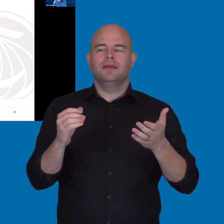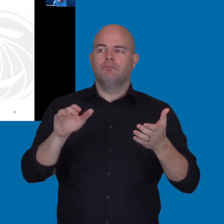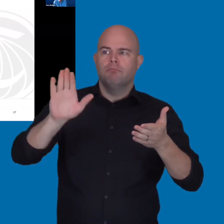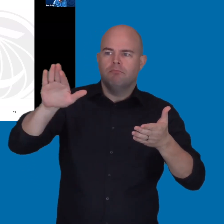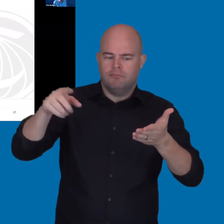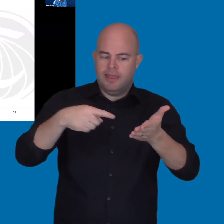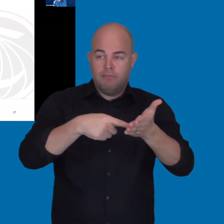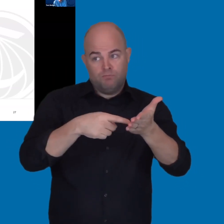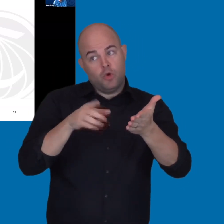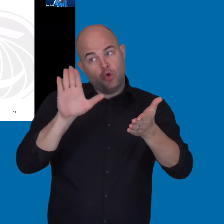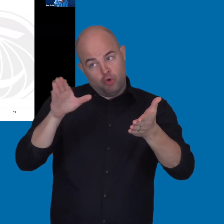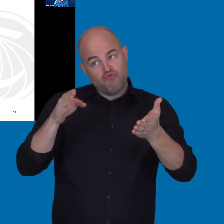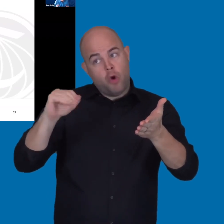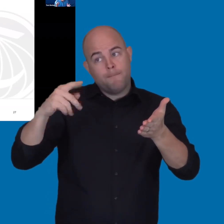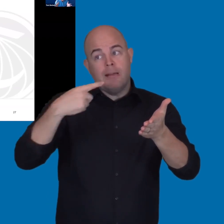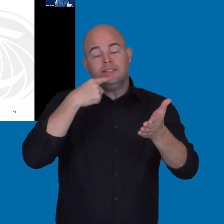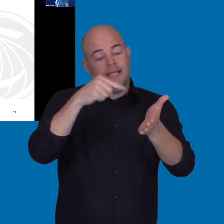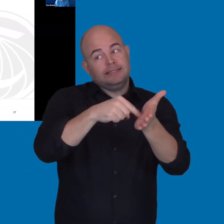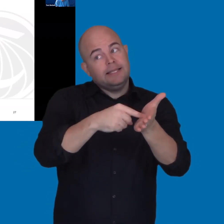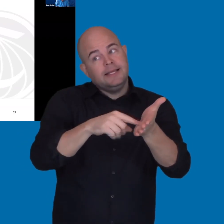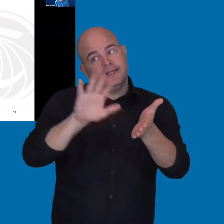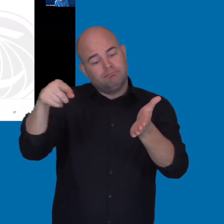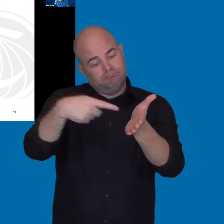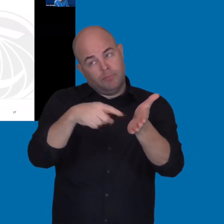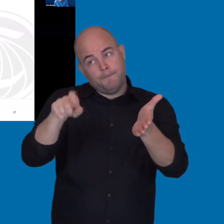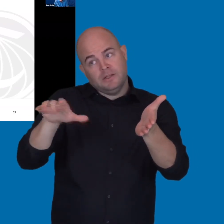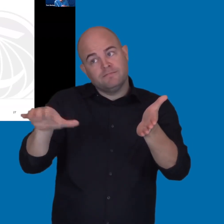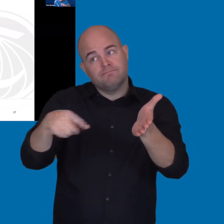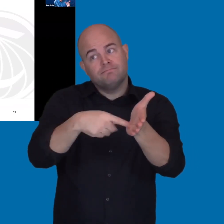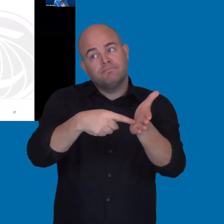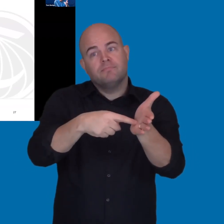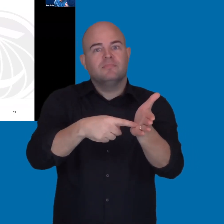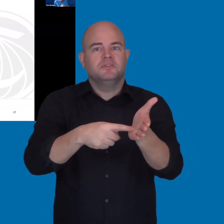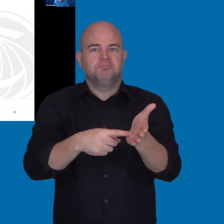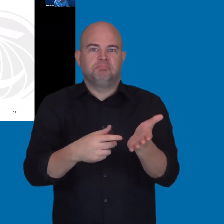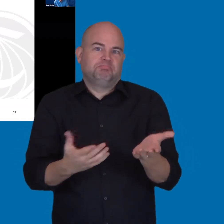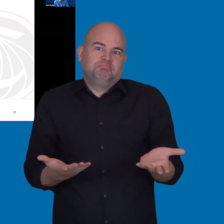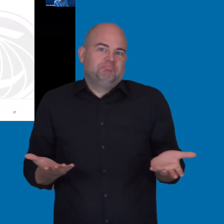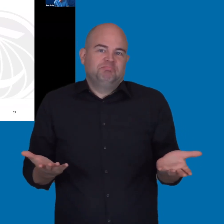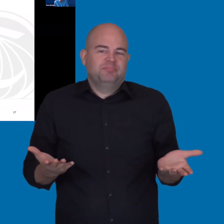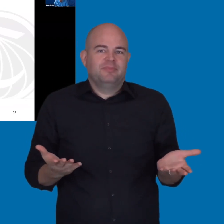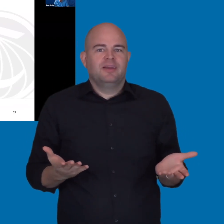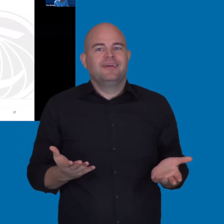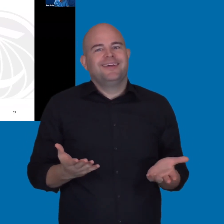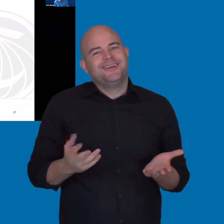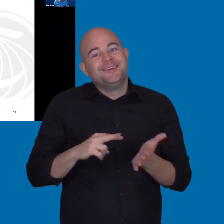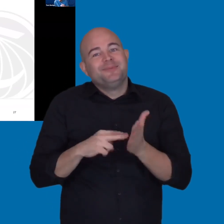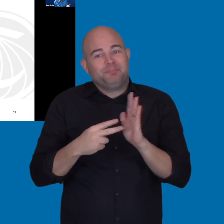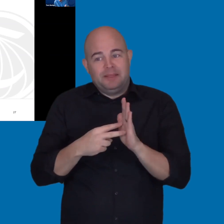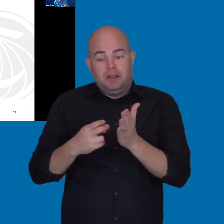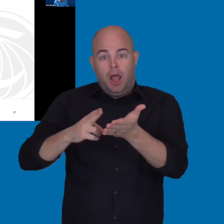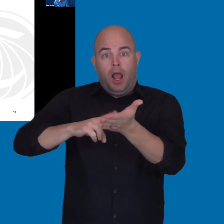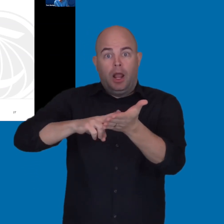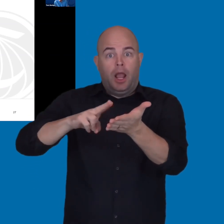But they're not held accountable, right? So, that's kind of -- part of the process is, okay,